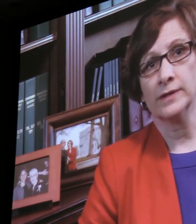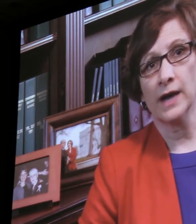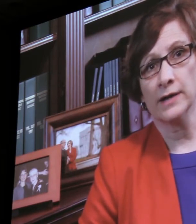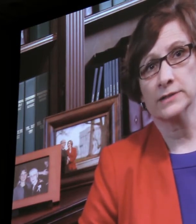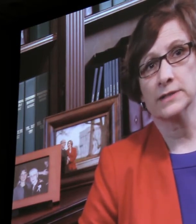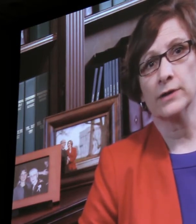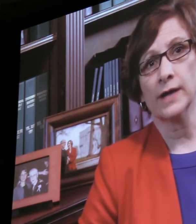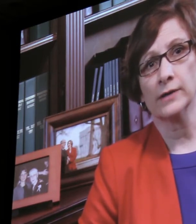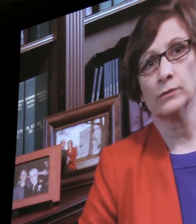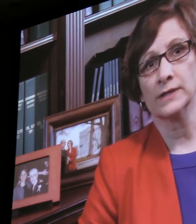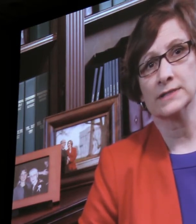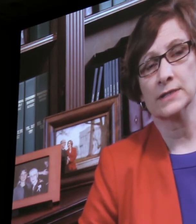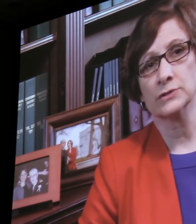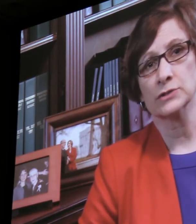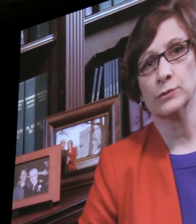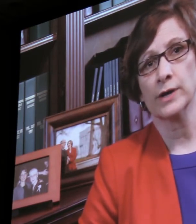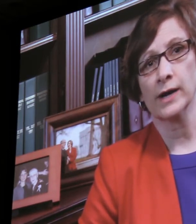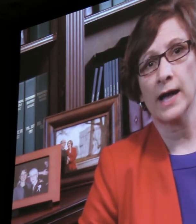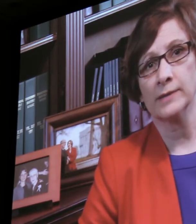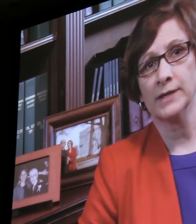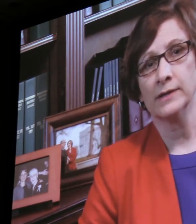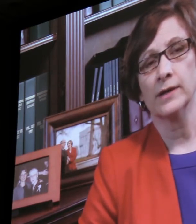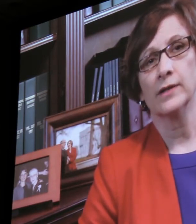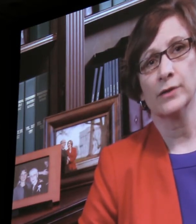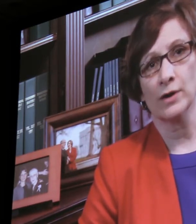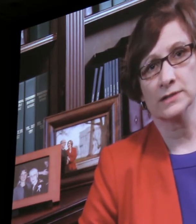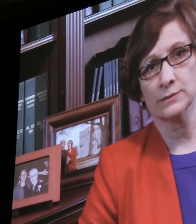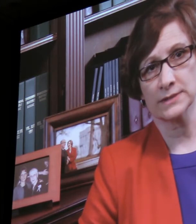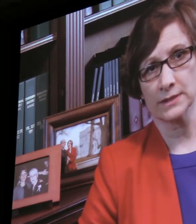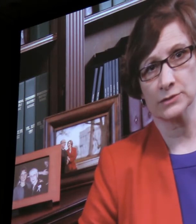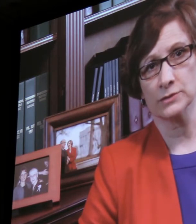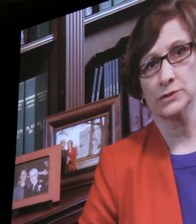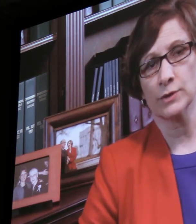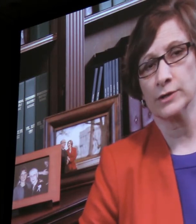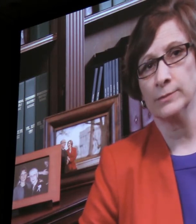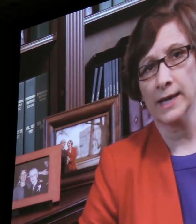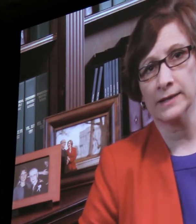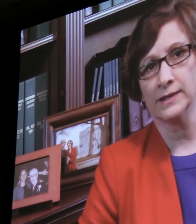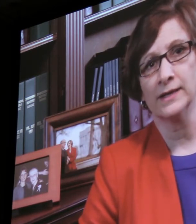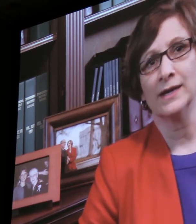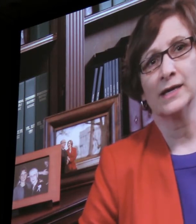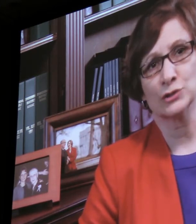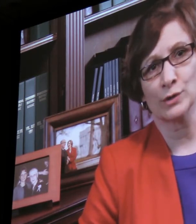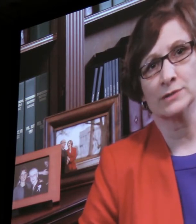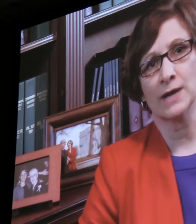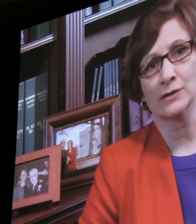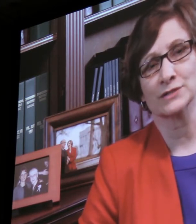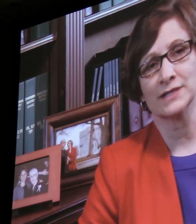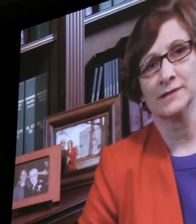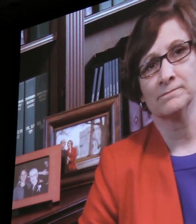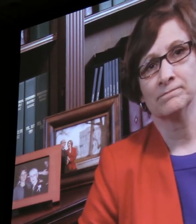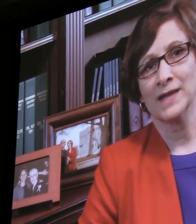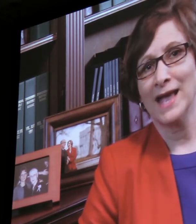that the arts are not only essential to our economy, they're also essential to our humanity and to our democracy.